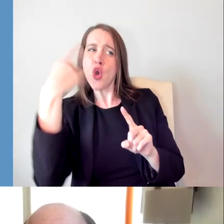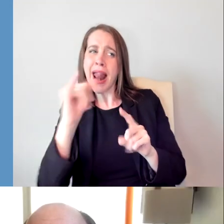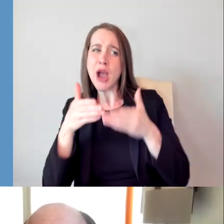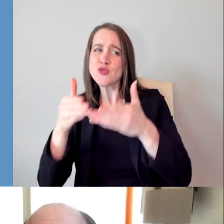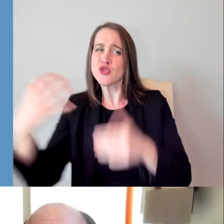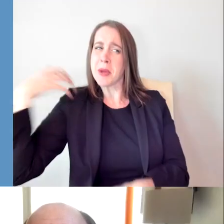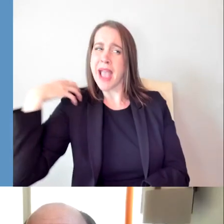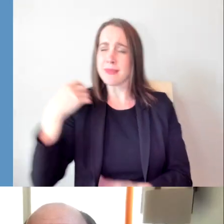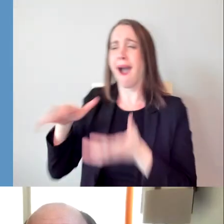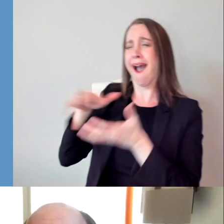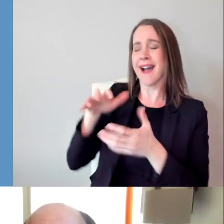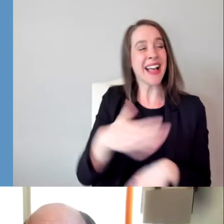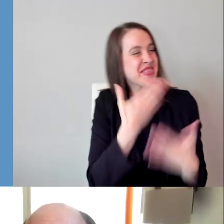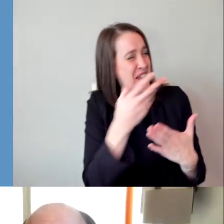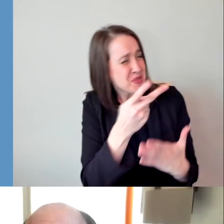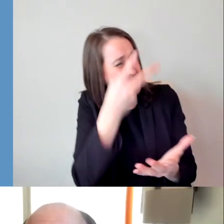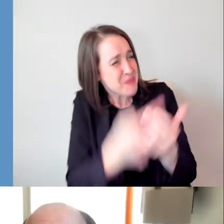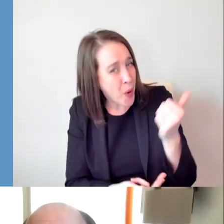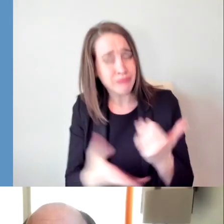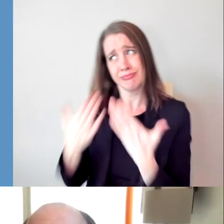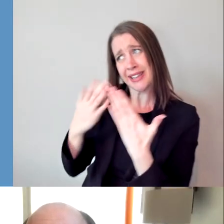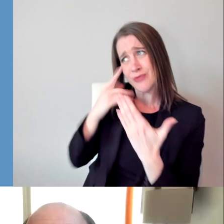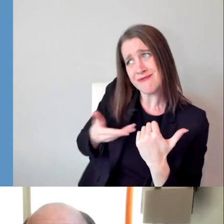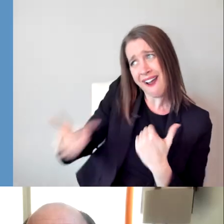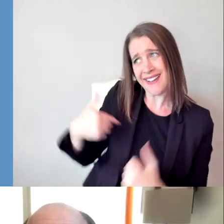I'm glad we could do it. Thank you so much for having us. And thanks to the Academy.